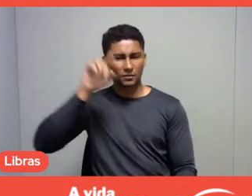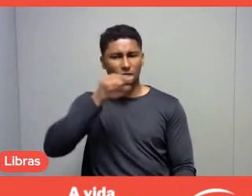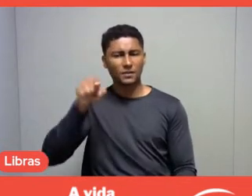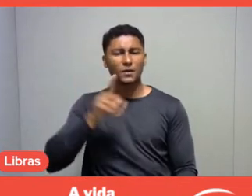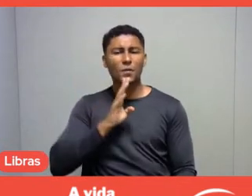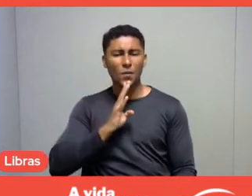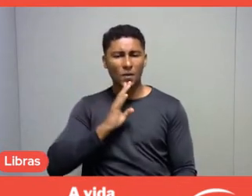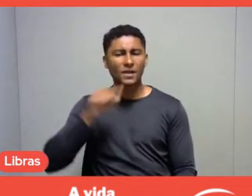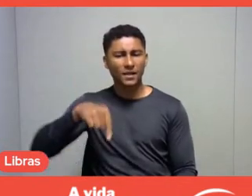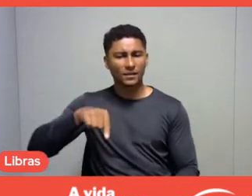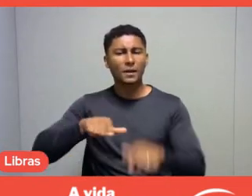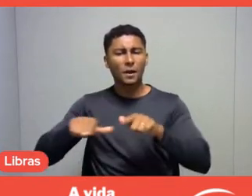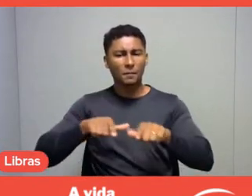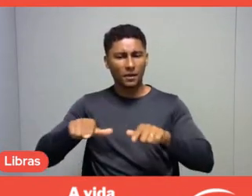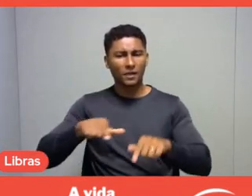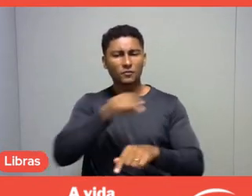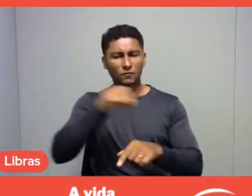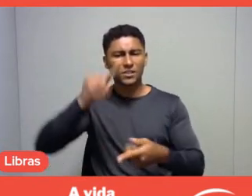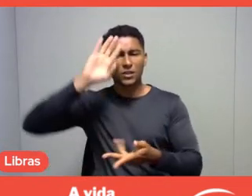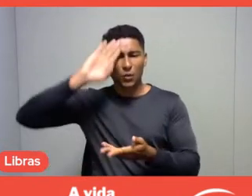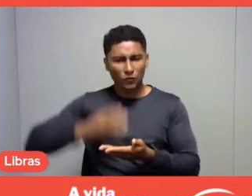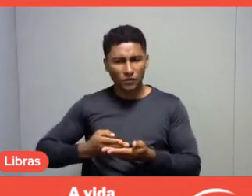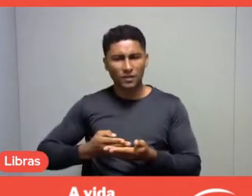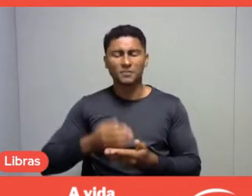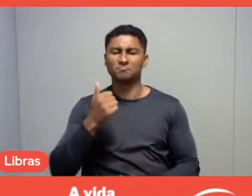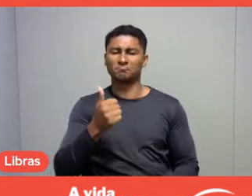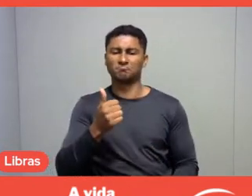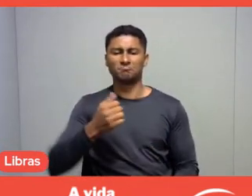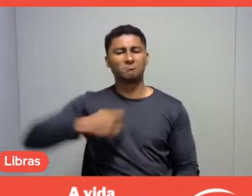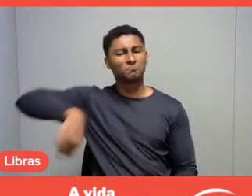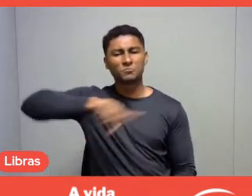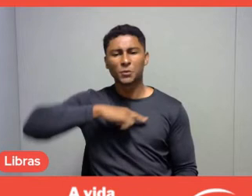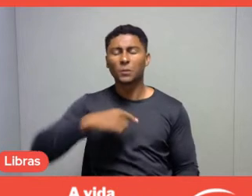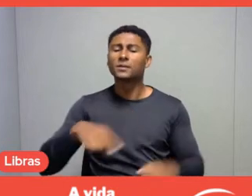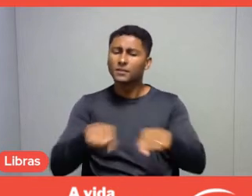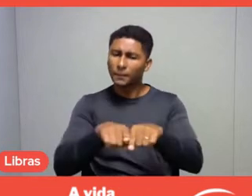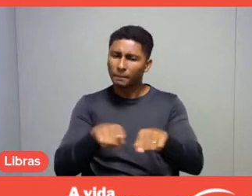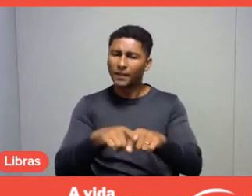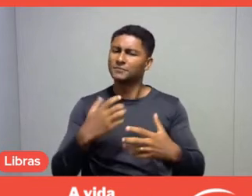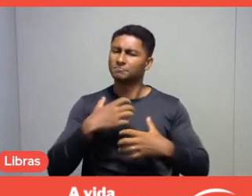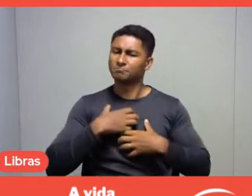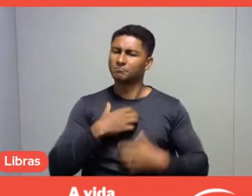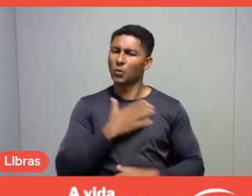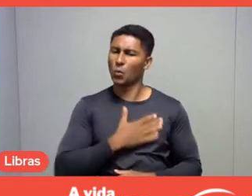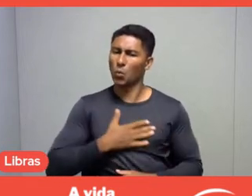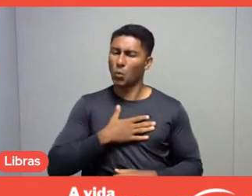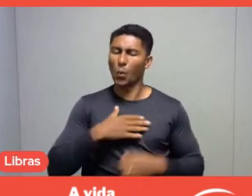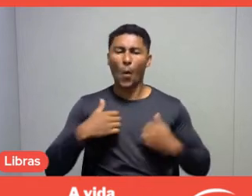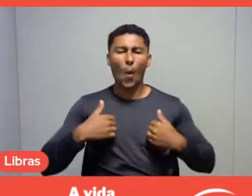So, for us it is also an honor to always be able to count on universities,